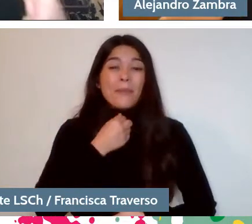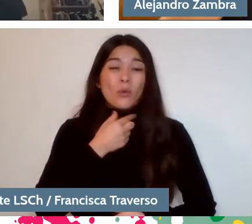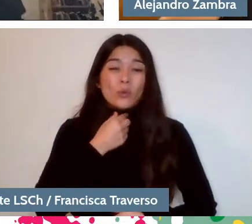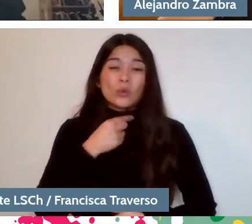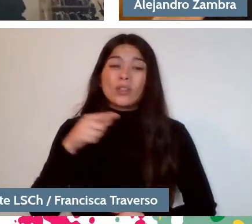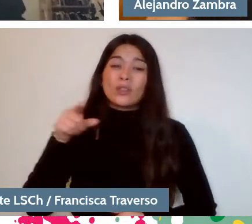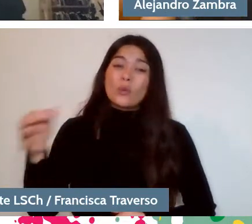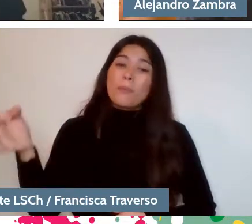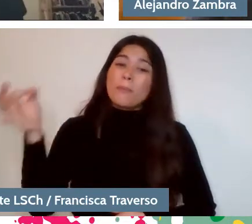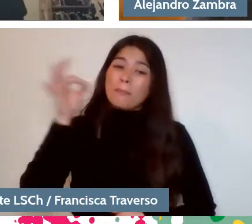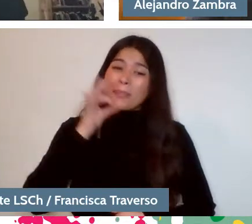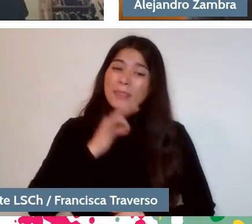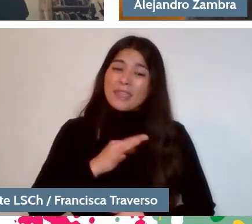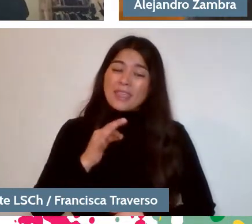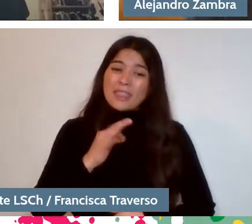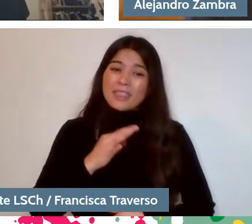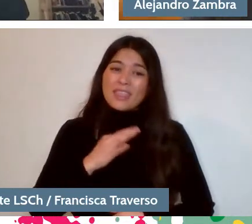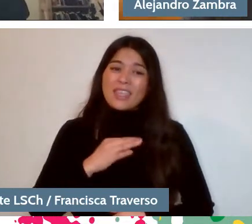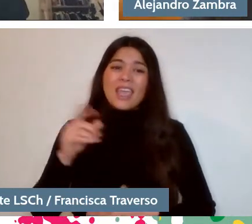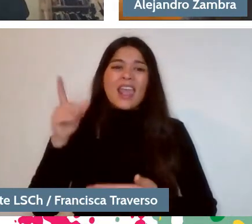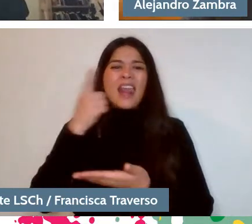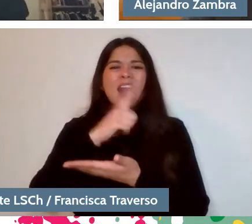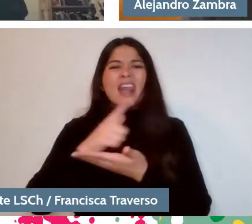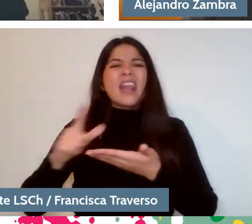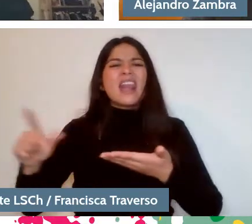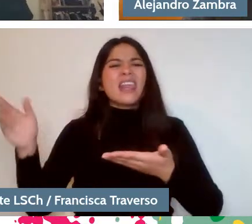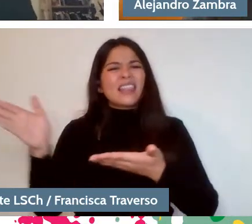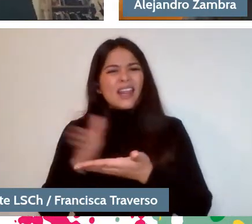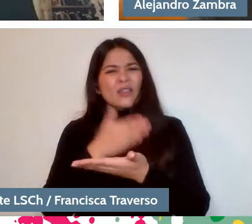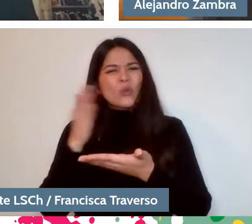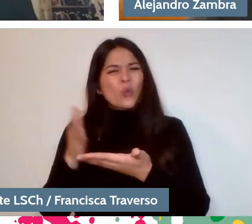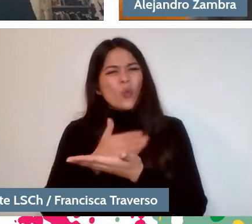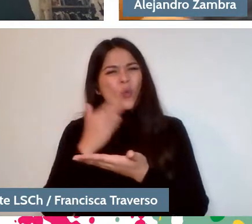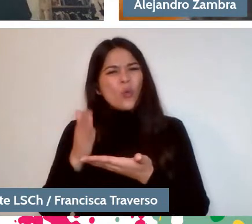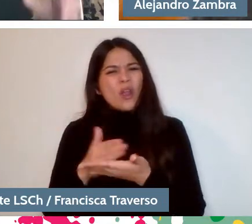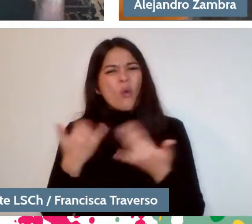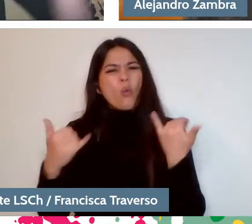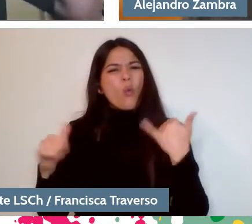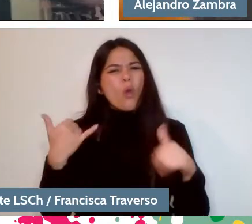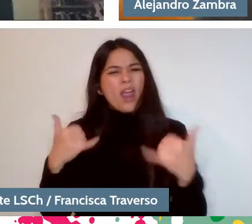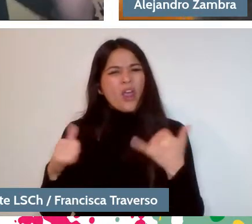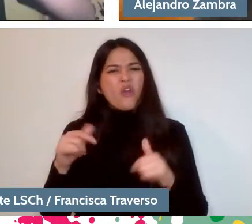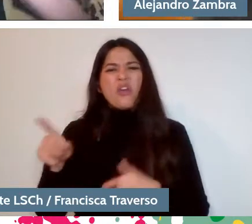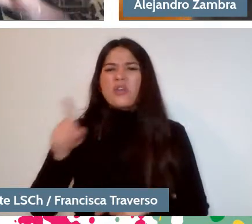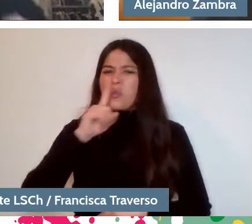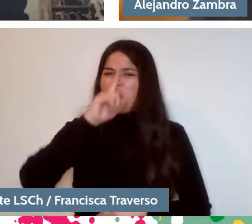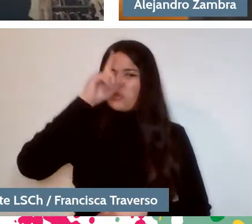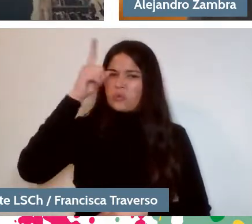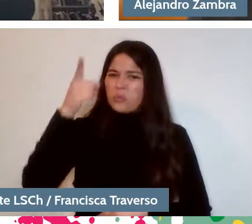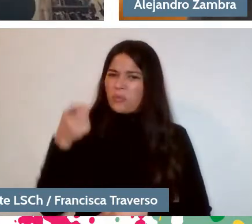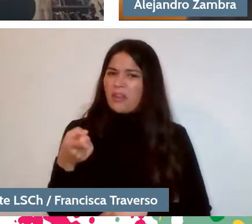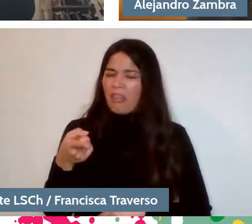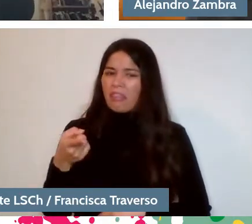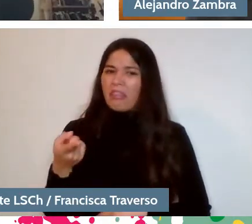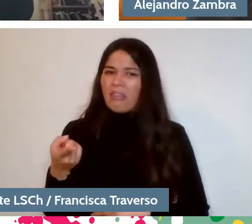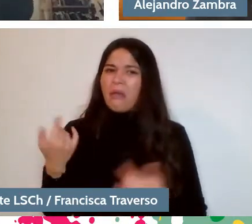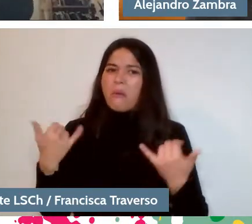that literature was a game that you had gotten used to playing and I had mentioned some version of the questions.